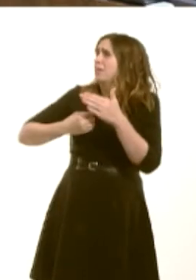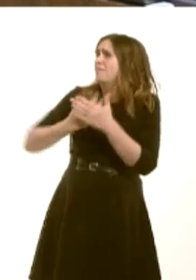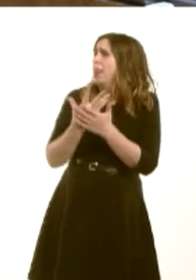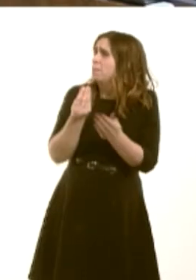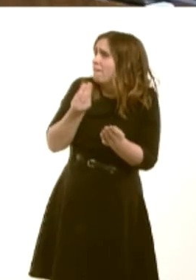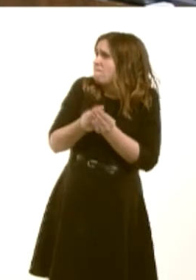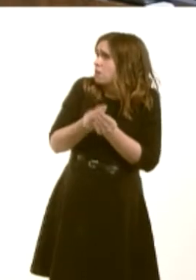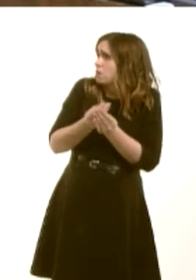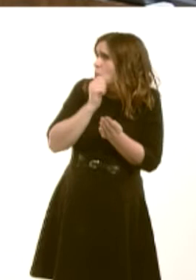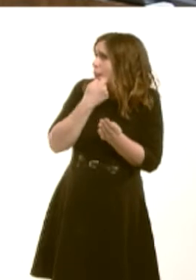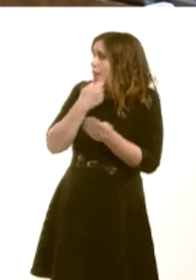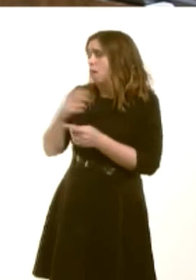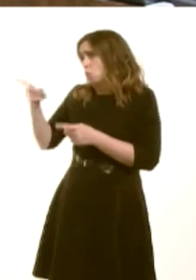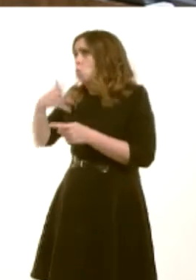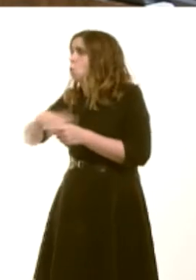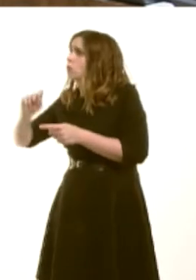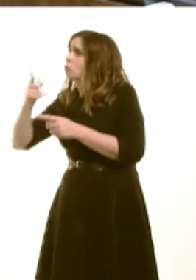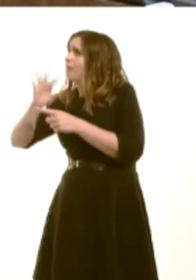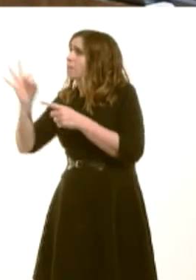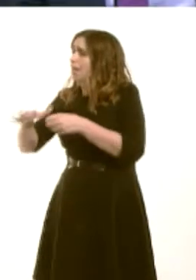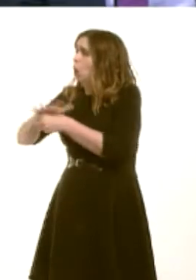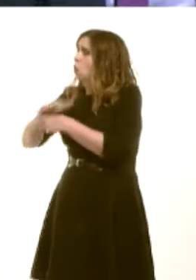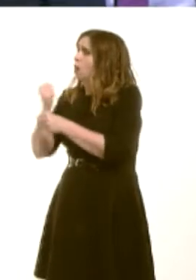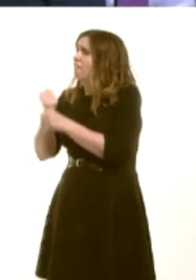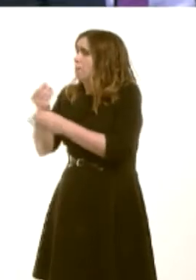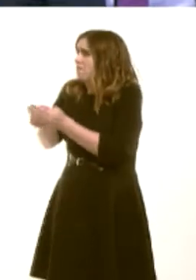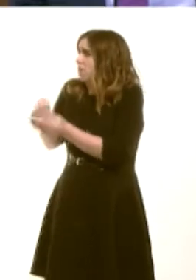and a 12 per cent cut in local government funding. Now, how is that meant to assist